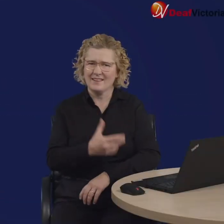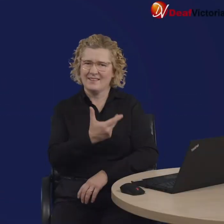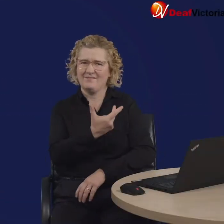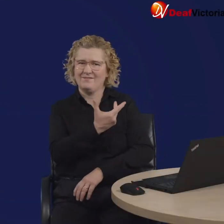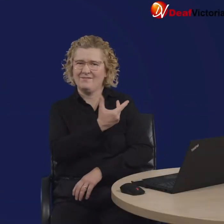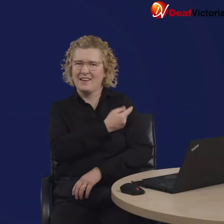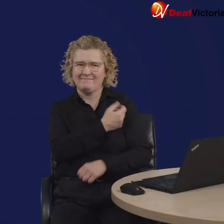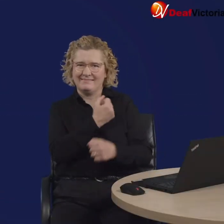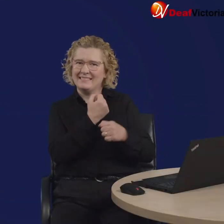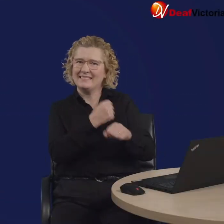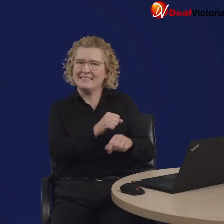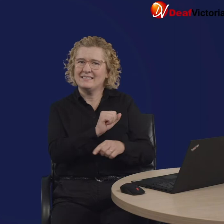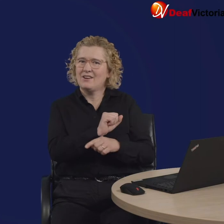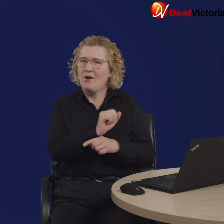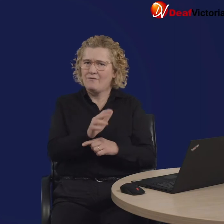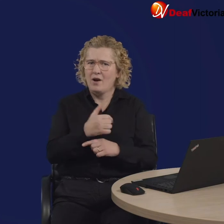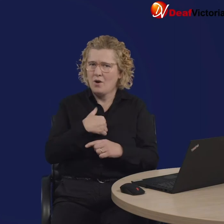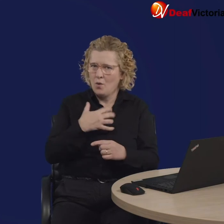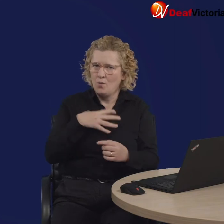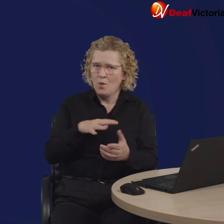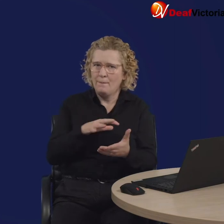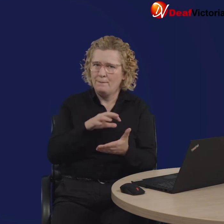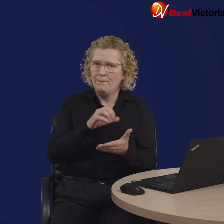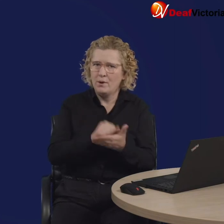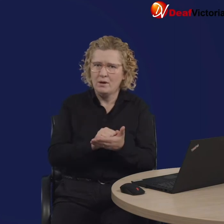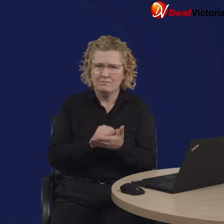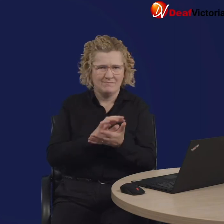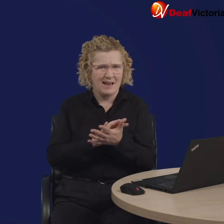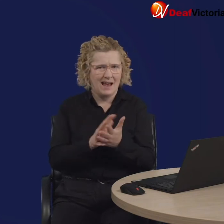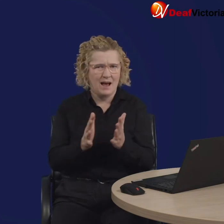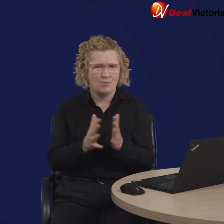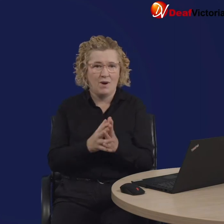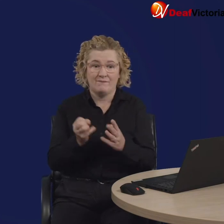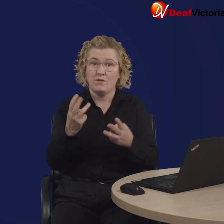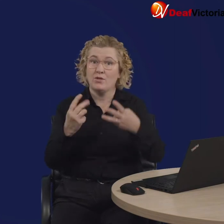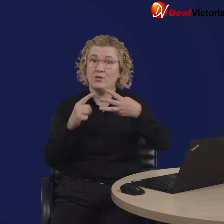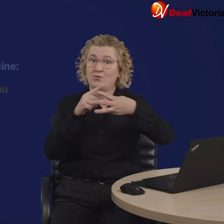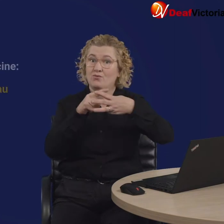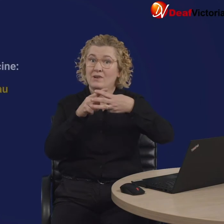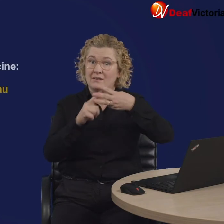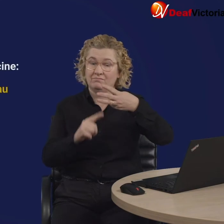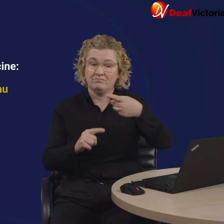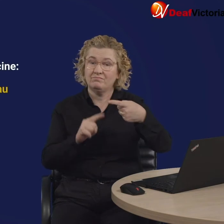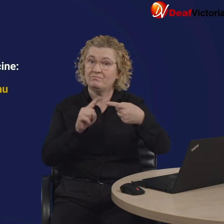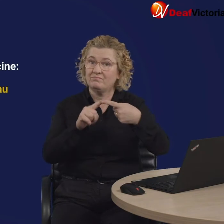If I want to book my COVID-19 vaccination appointment, I have three main options.